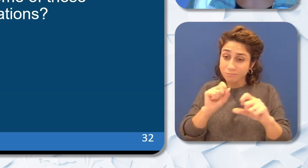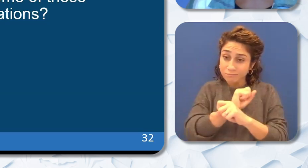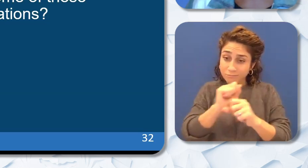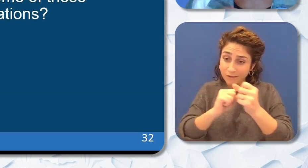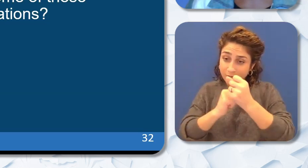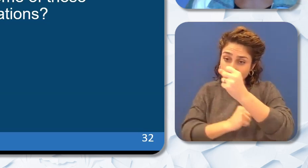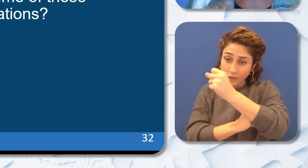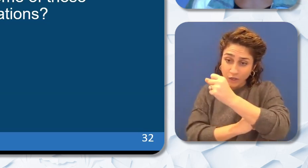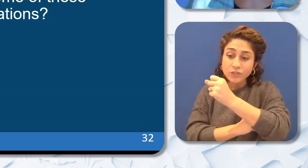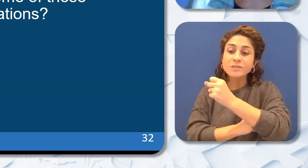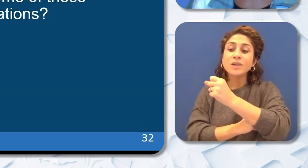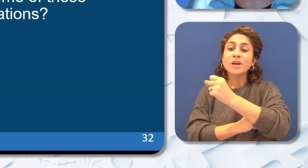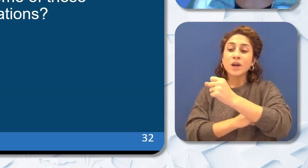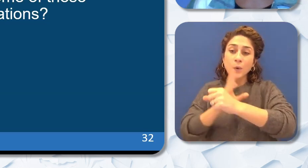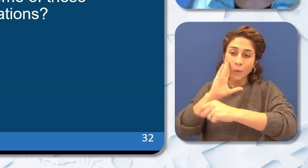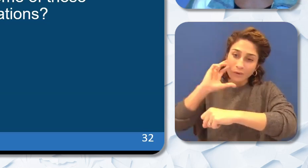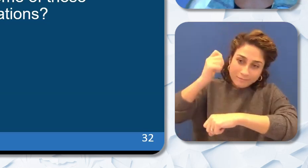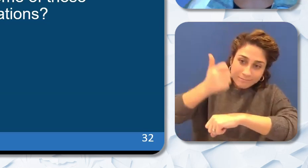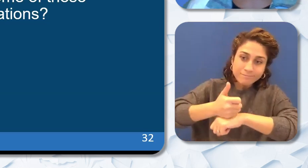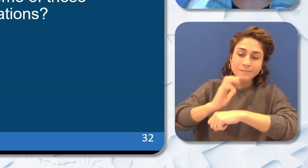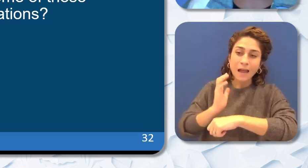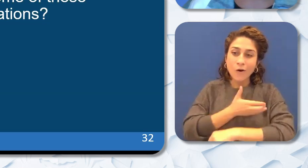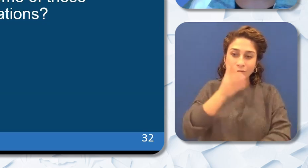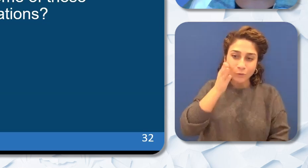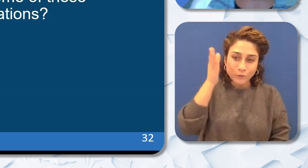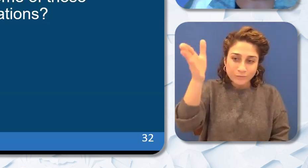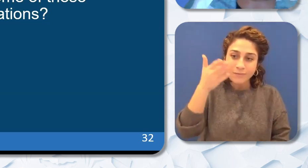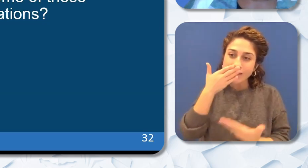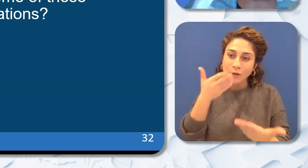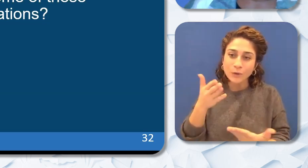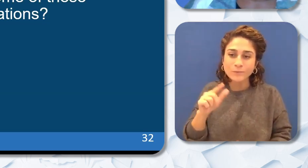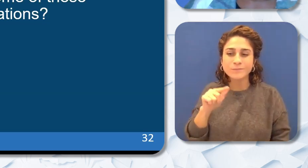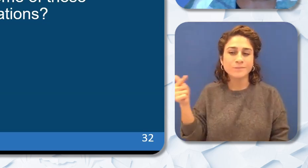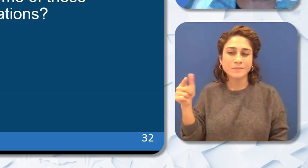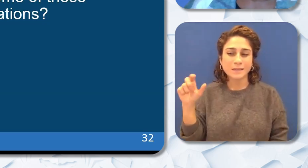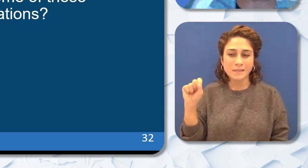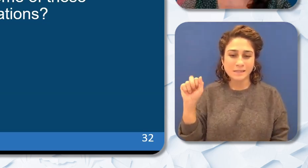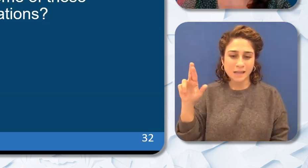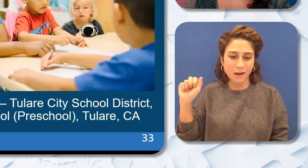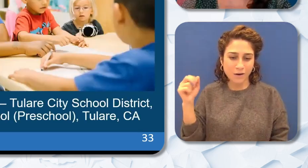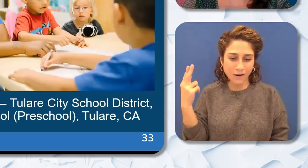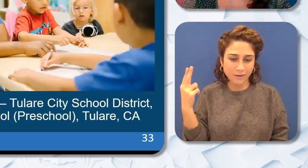which we will build our future.” Thank you. Sarah? Sarah Neville-Morgan: Thank you so much Cheryl.